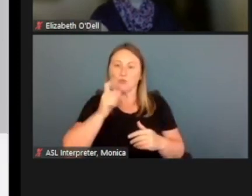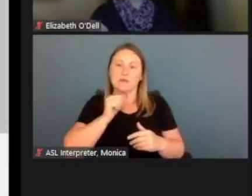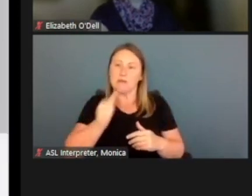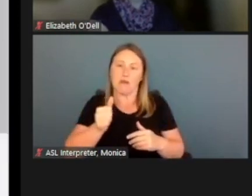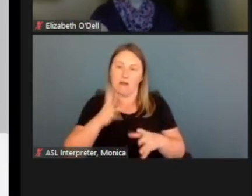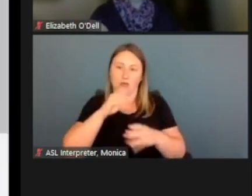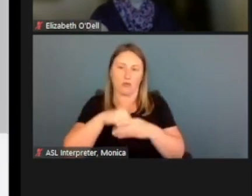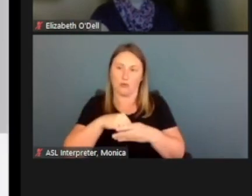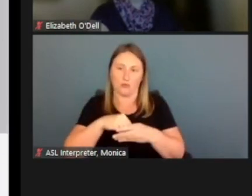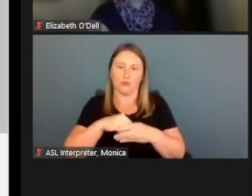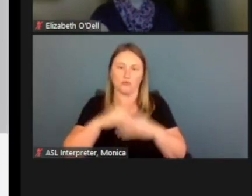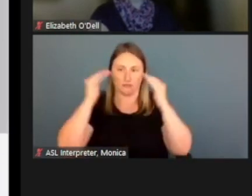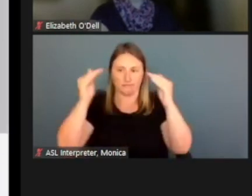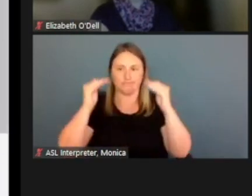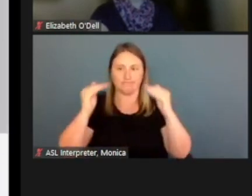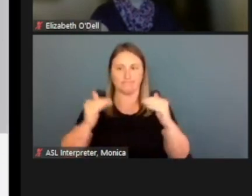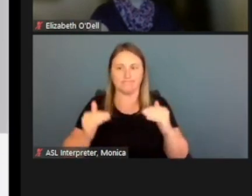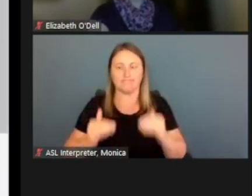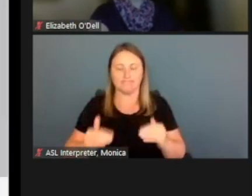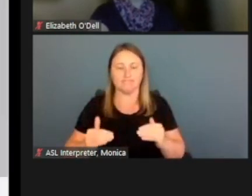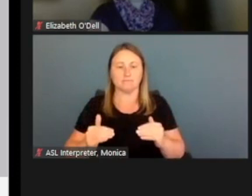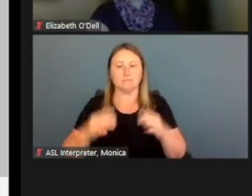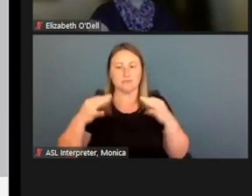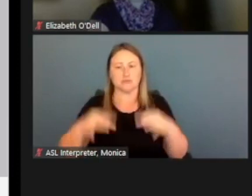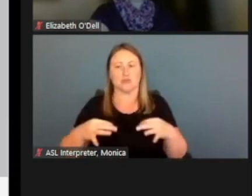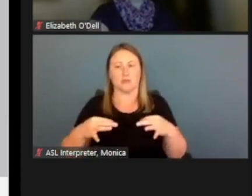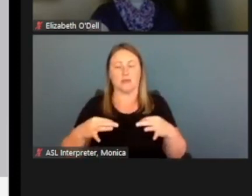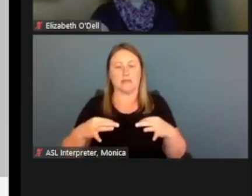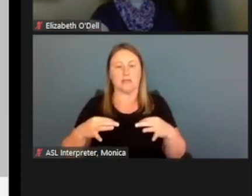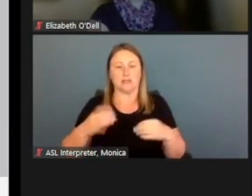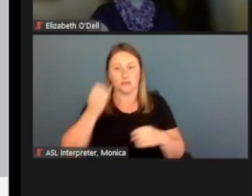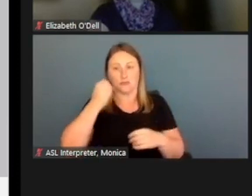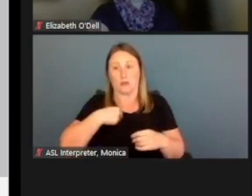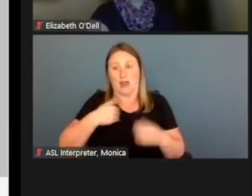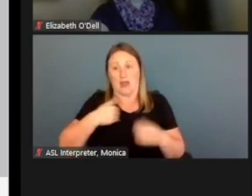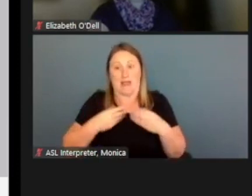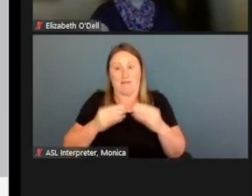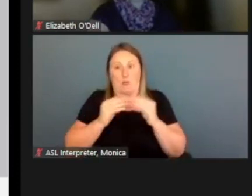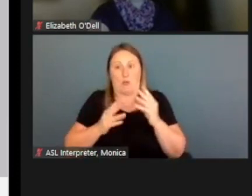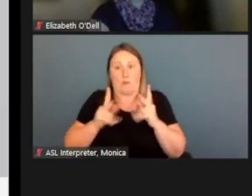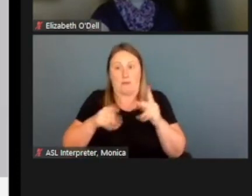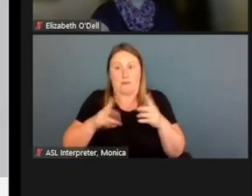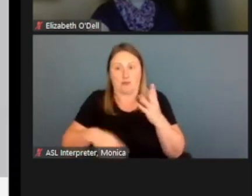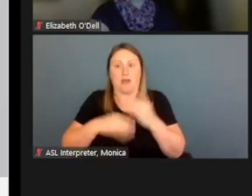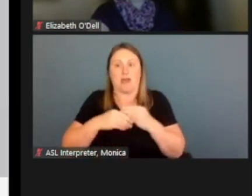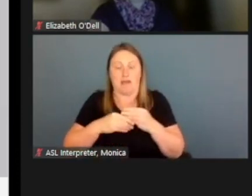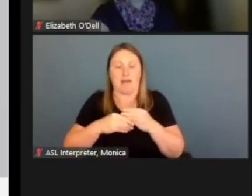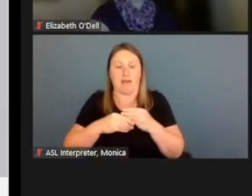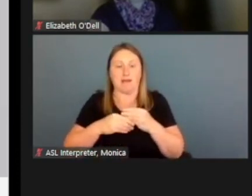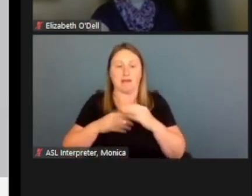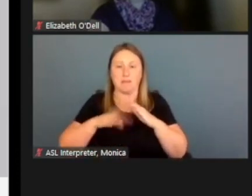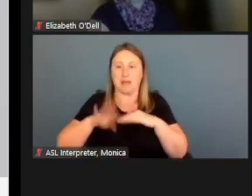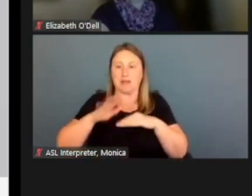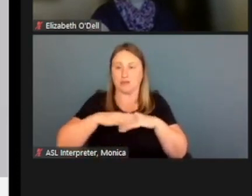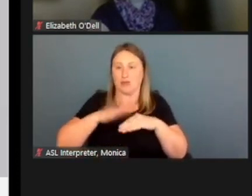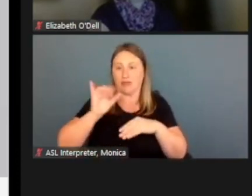So they should be able to look at that and determine do I have more people to add? And based upon that, is there anyone else to add?